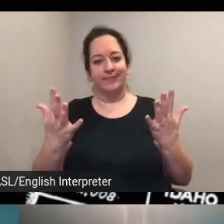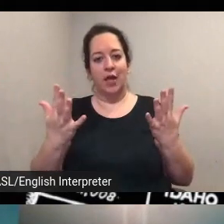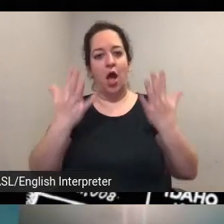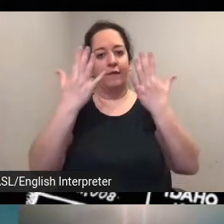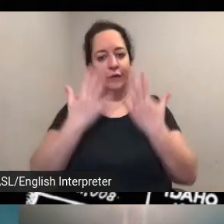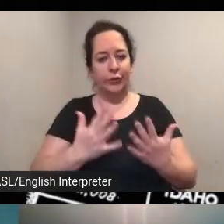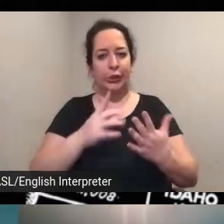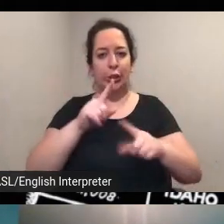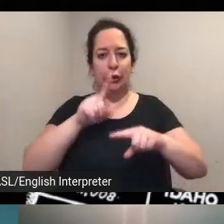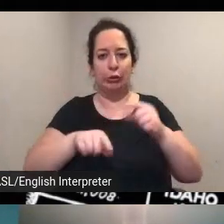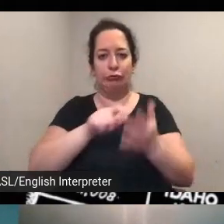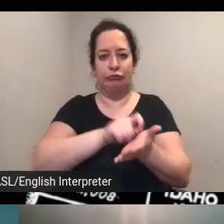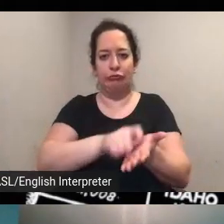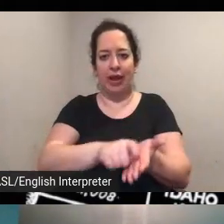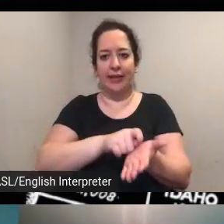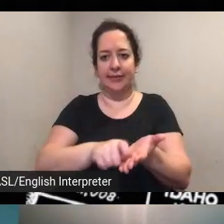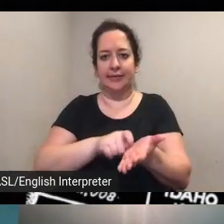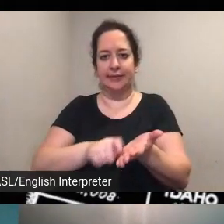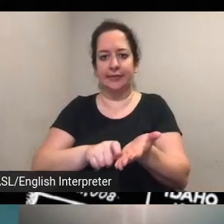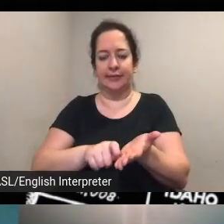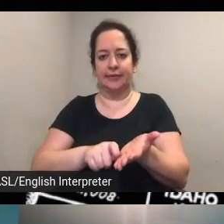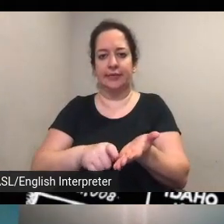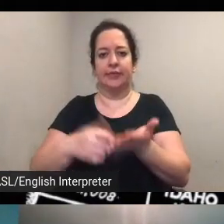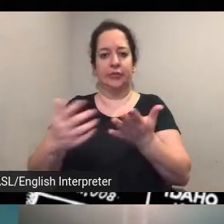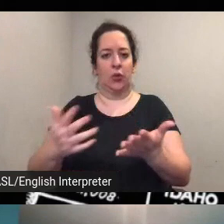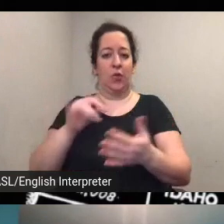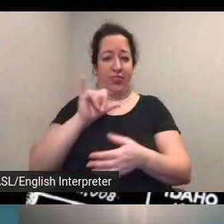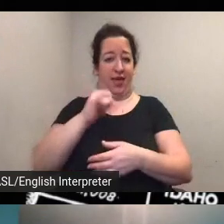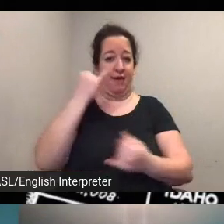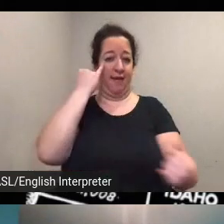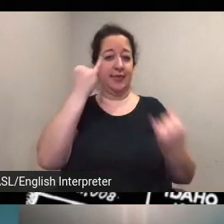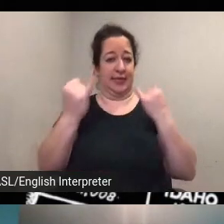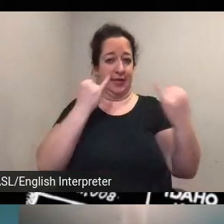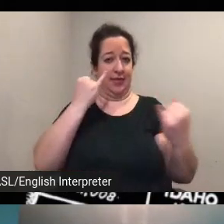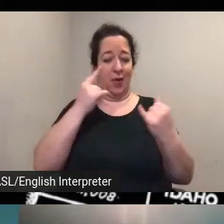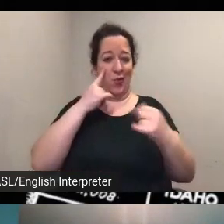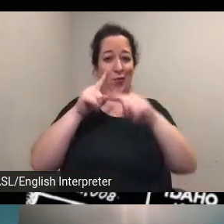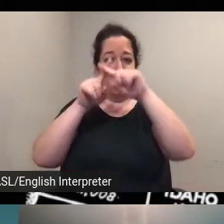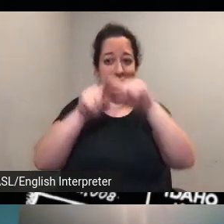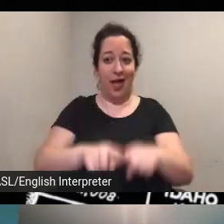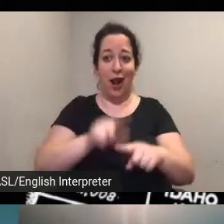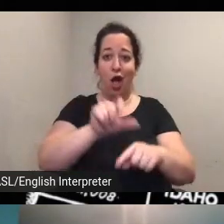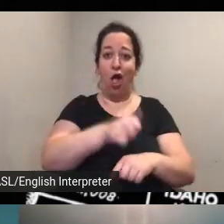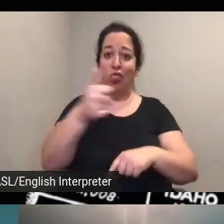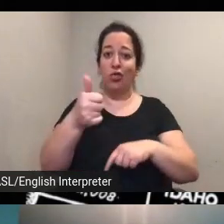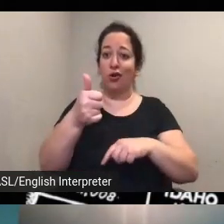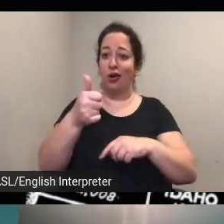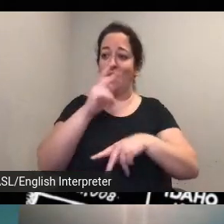so you know the idea that we would need to rely on other forms of narrative to make those connections is